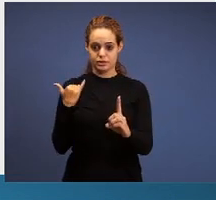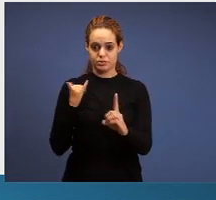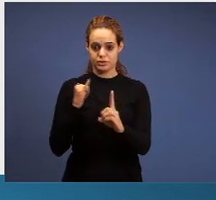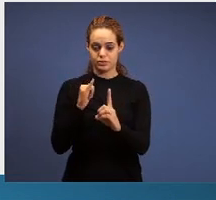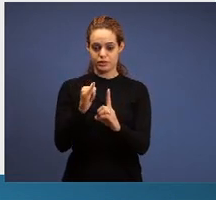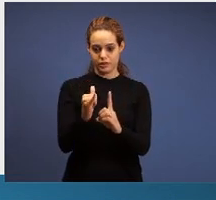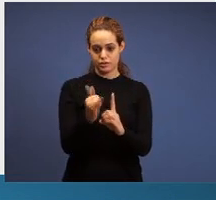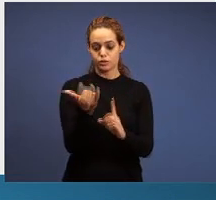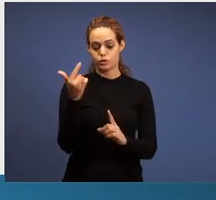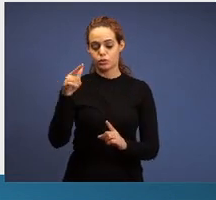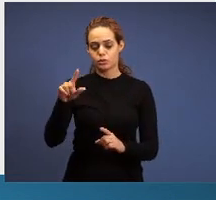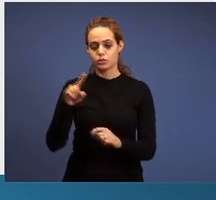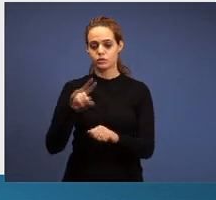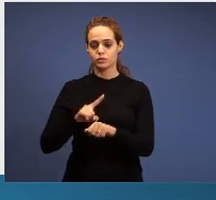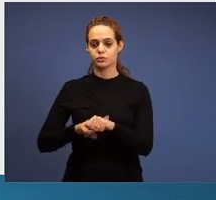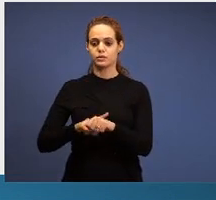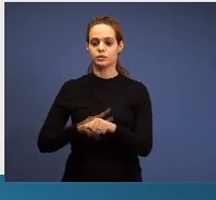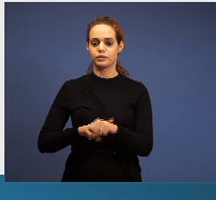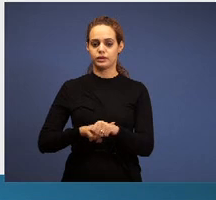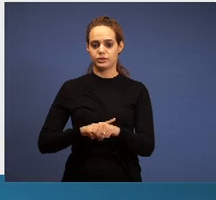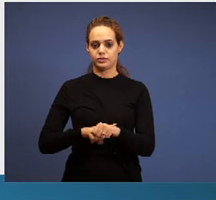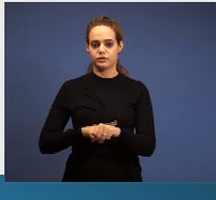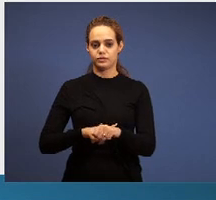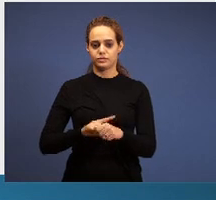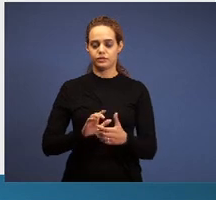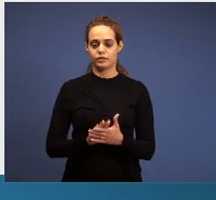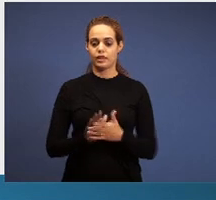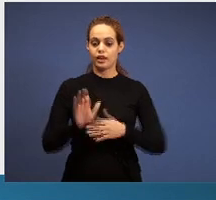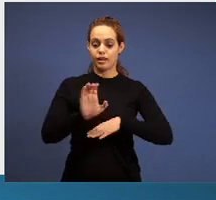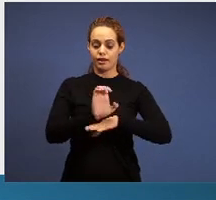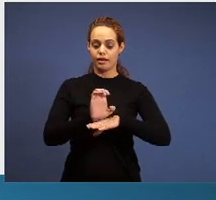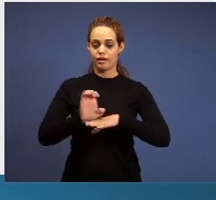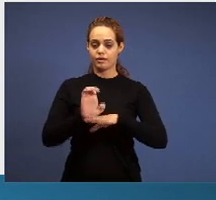in Ephesus the action is the Lord’s presence,